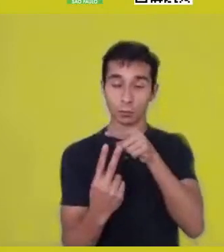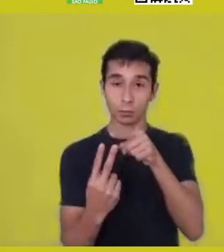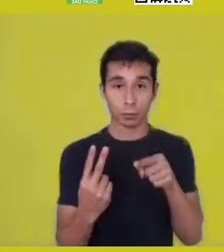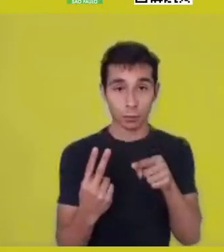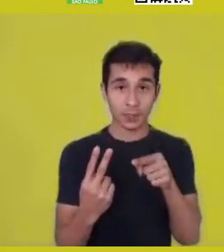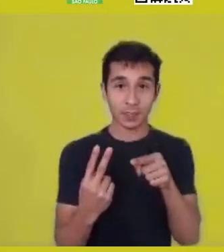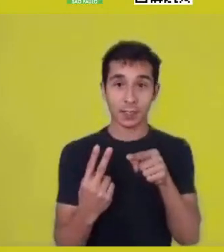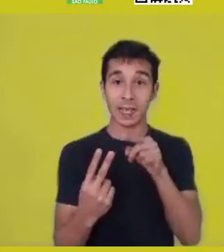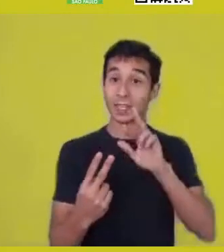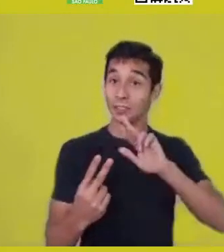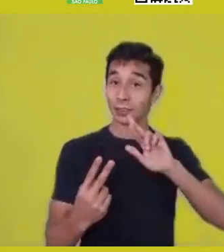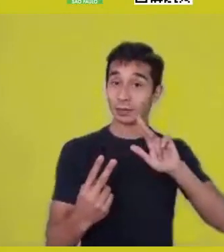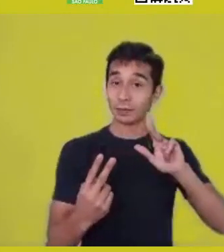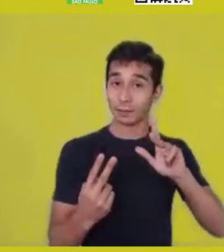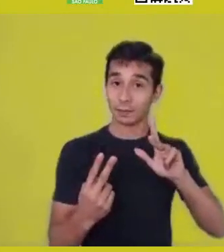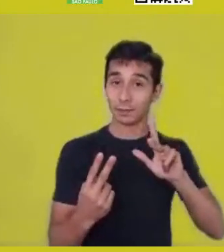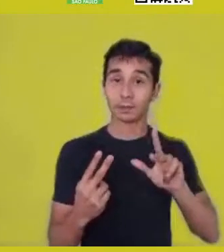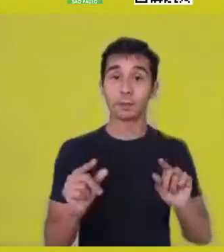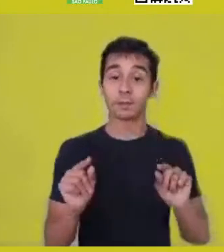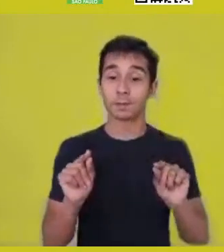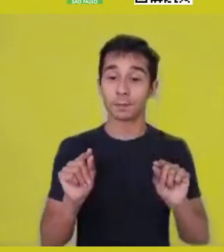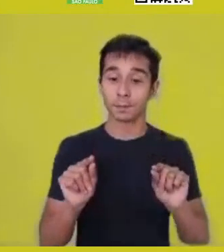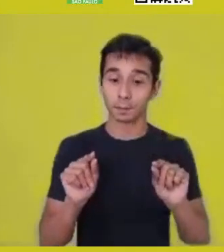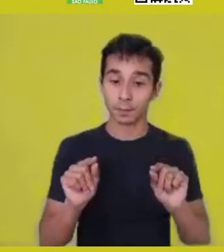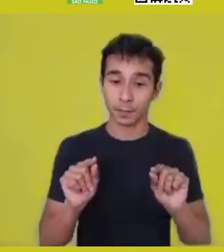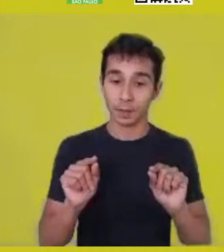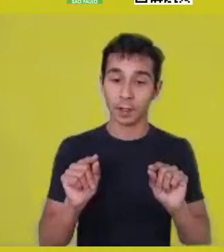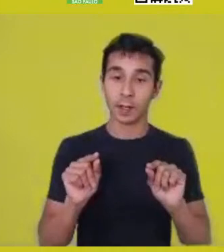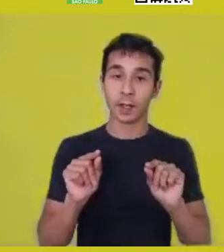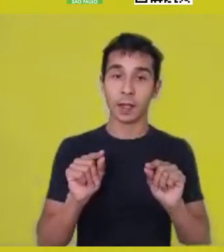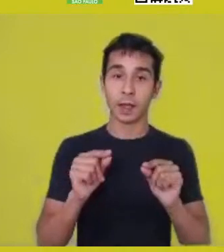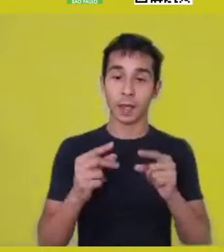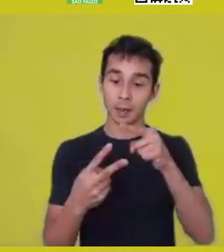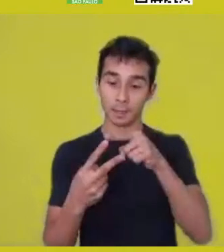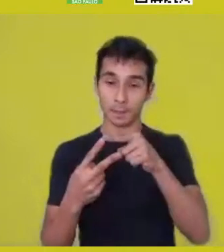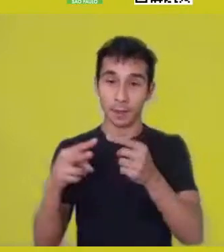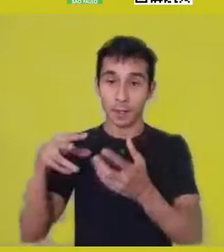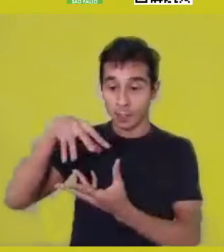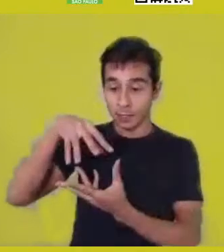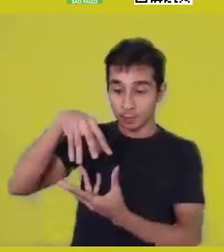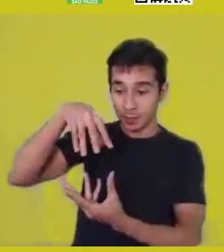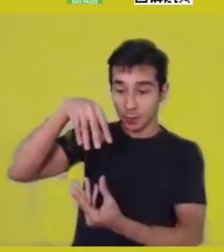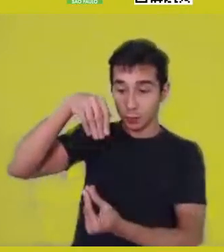would be the spiritual world and this material, physical world,